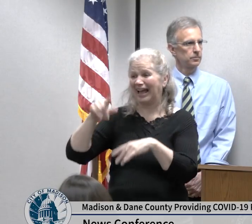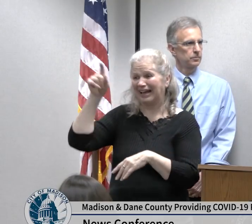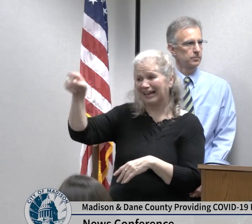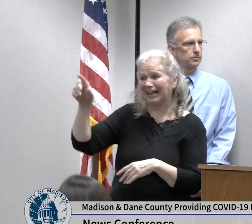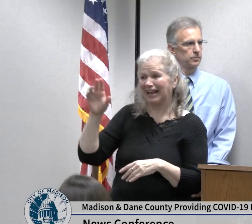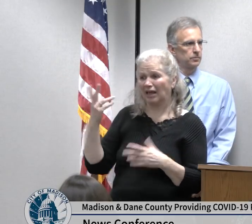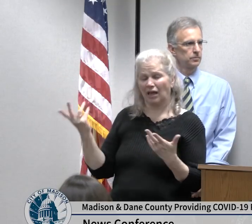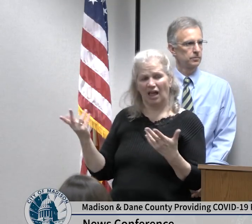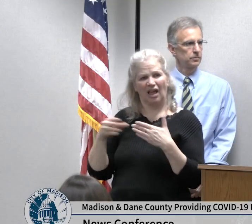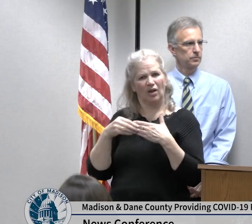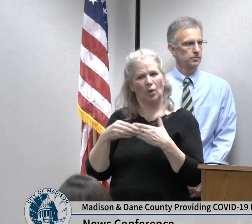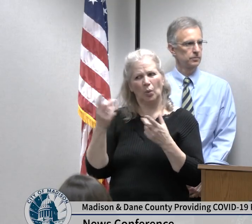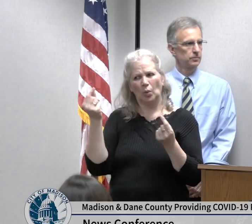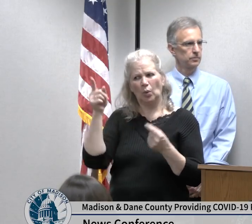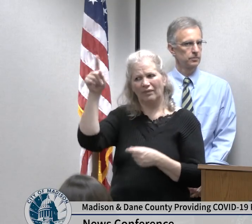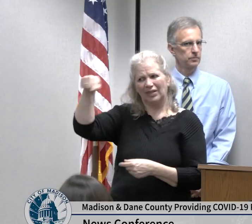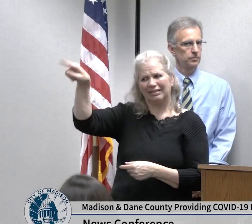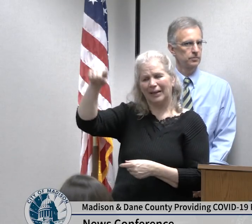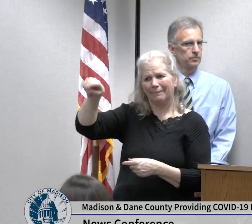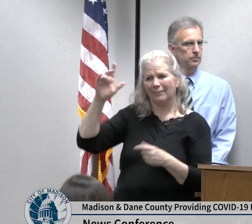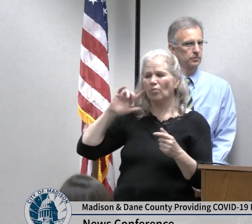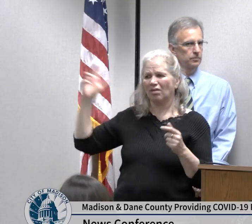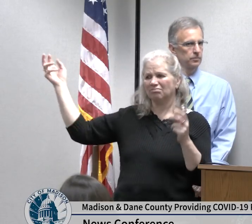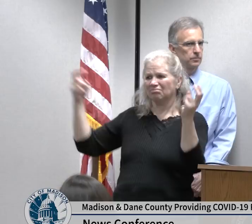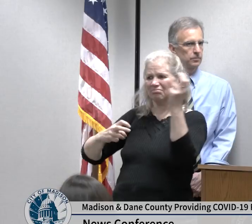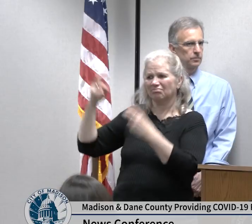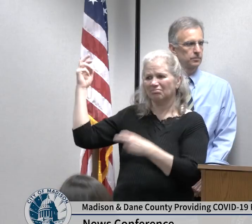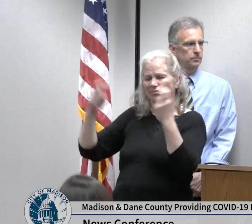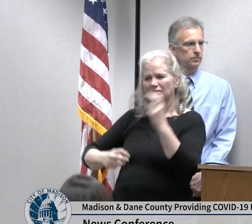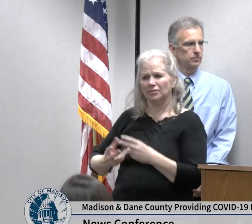right as of right now similar to what we're asking for our